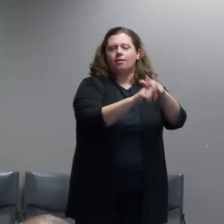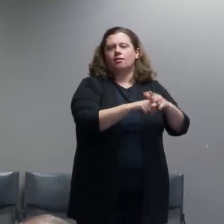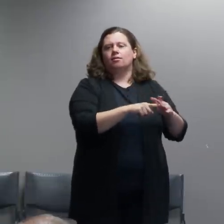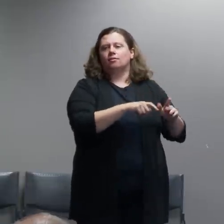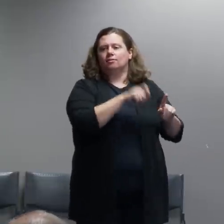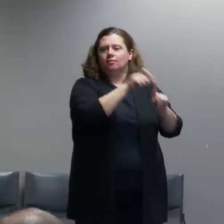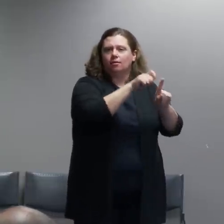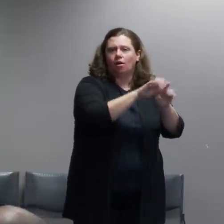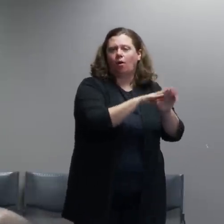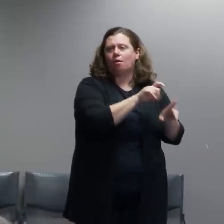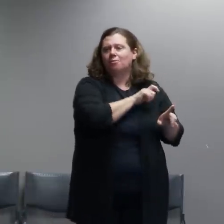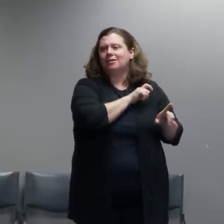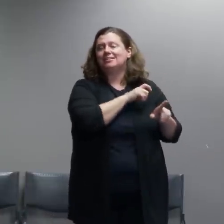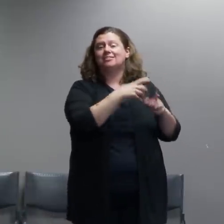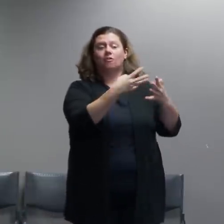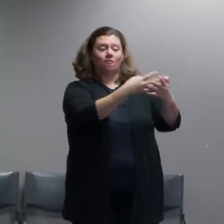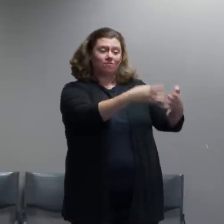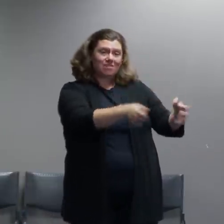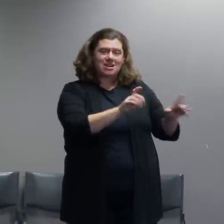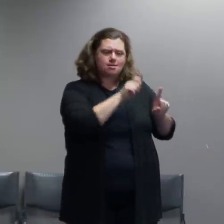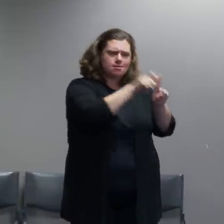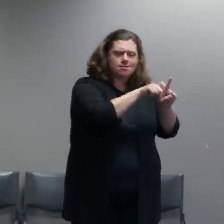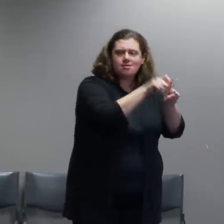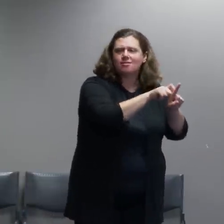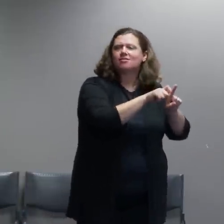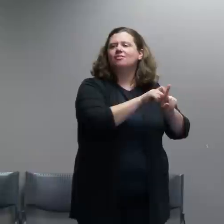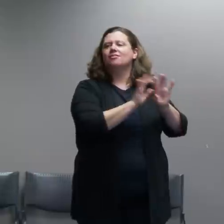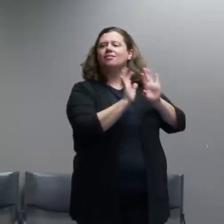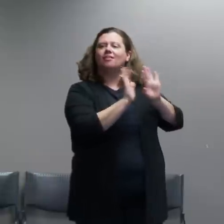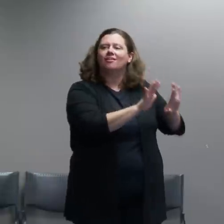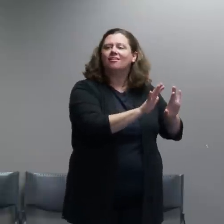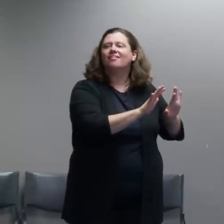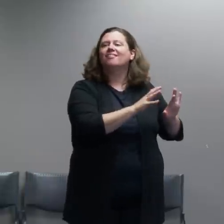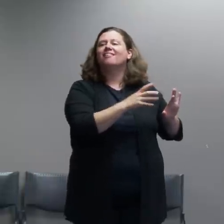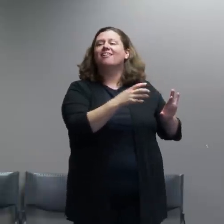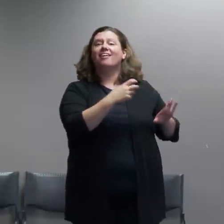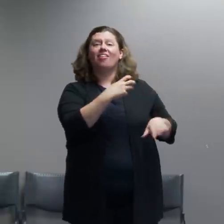and then the Sheriff's Office side of the Justice Center the Sheriff's Office